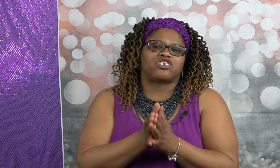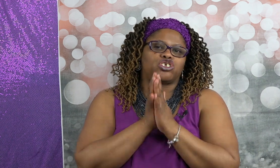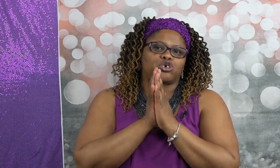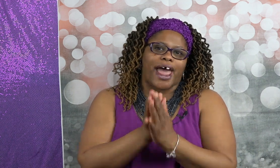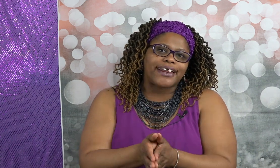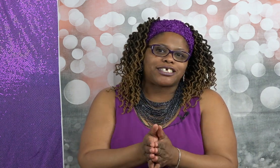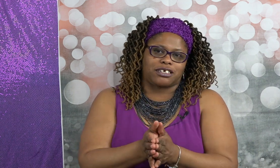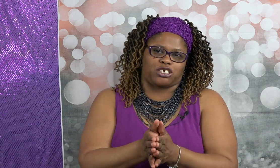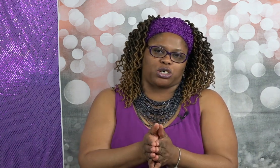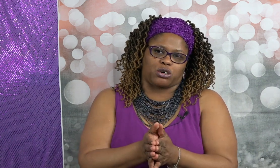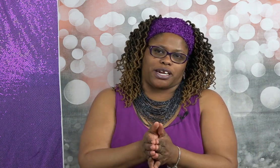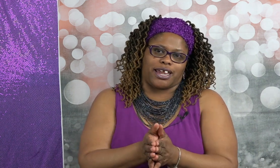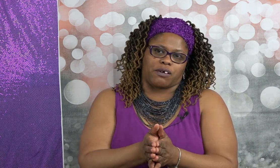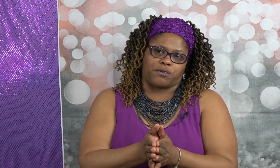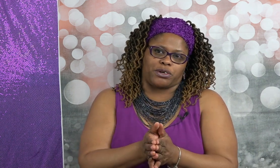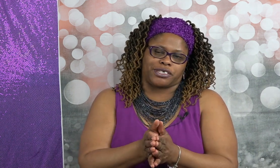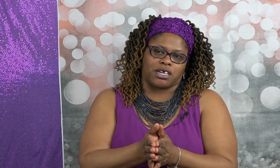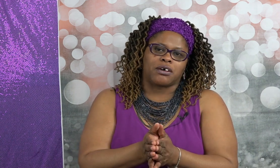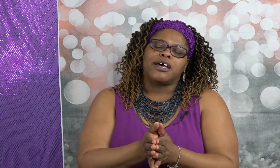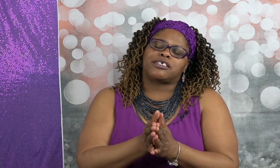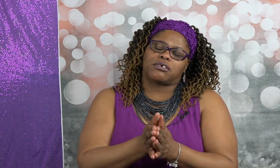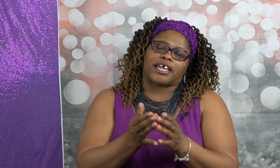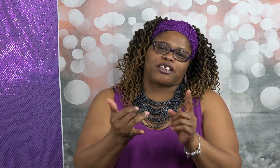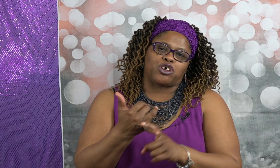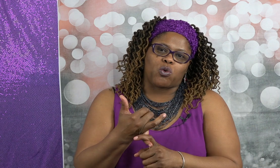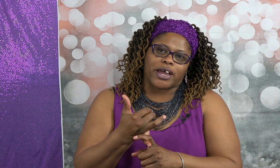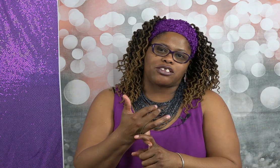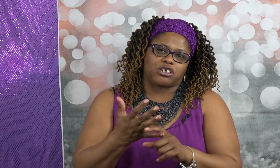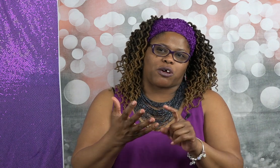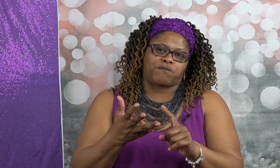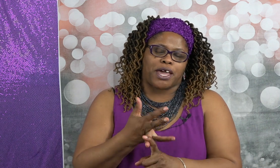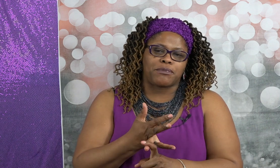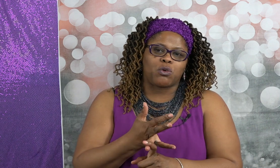strategy that you're creating for yourself so that you win so your family